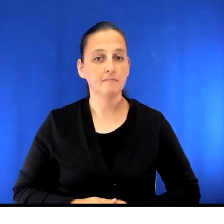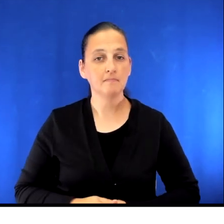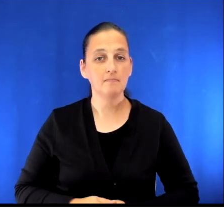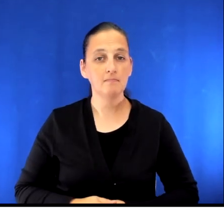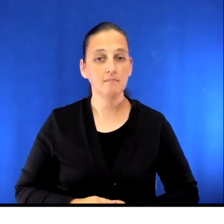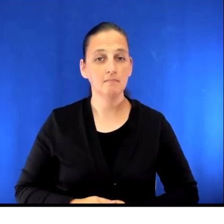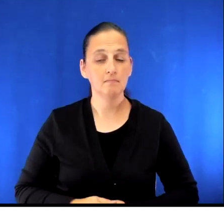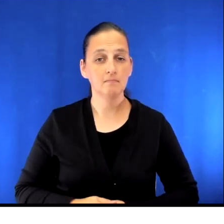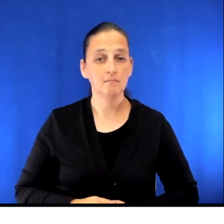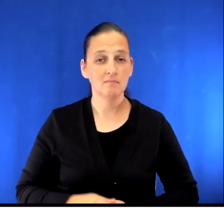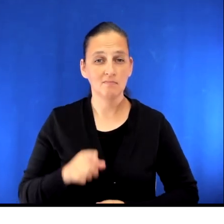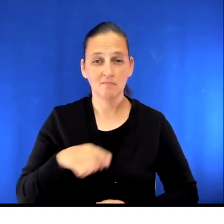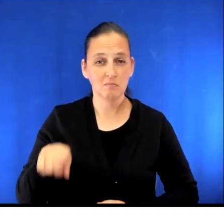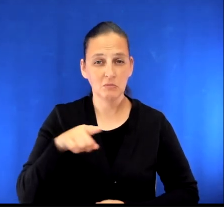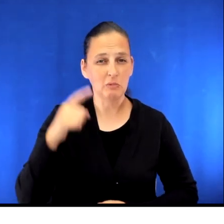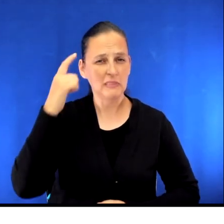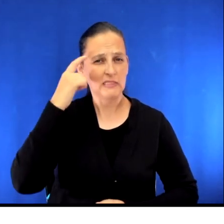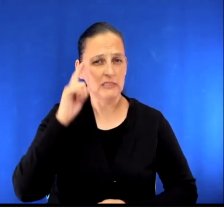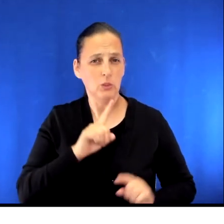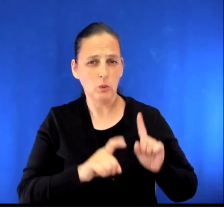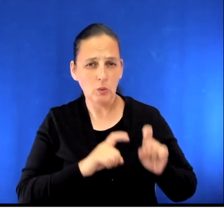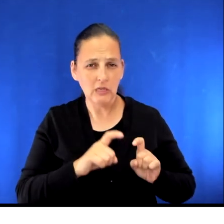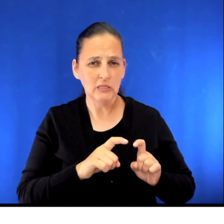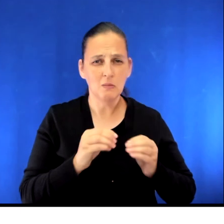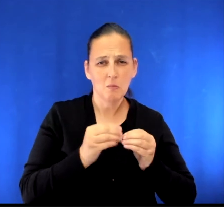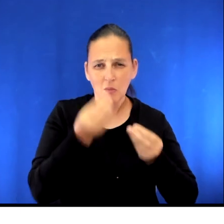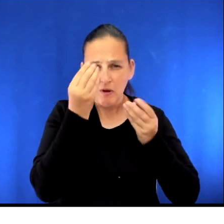Speak to your health care team if you have questions or would like more information.